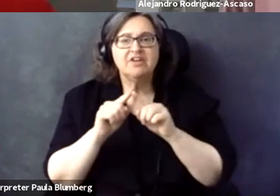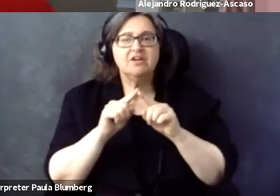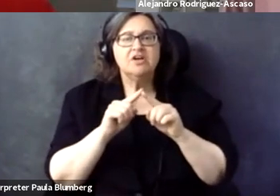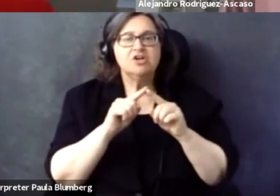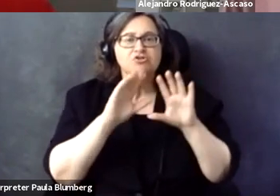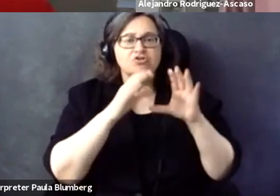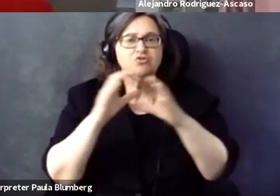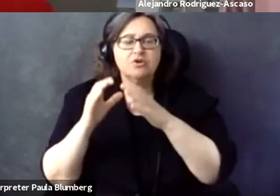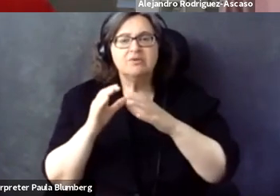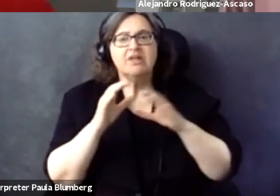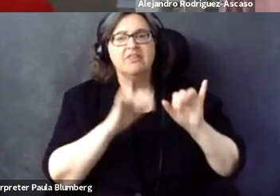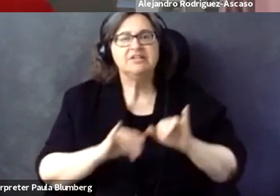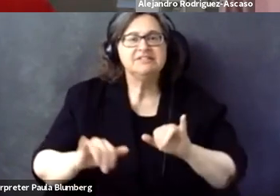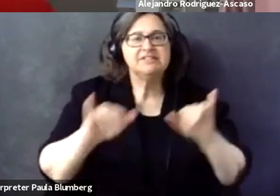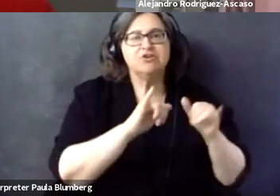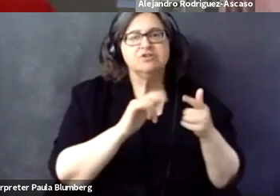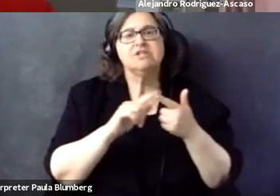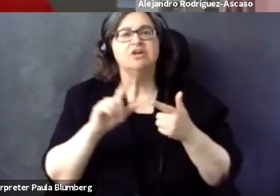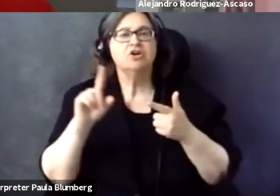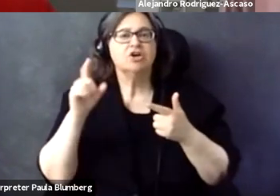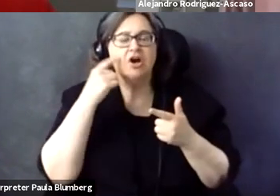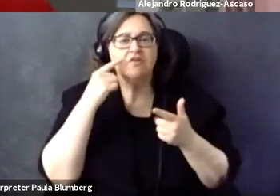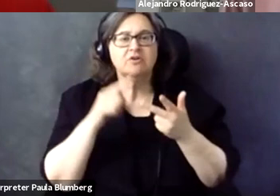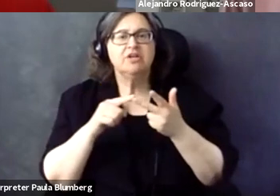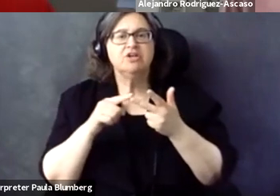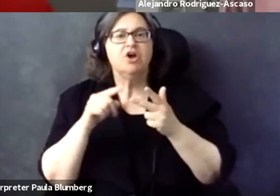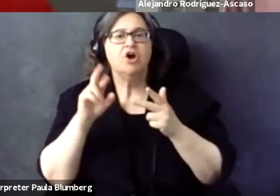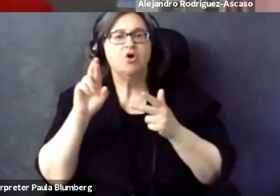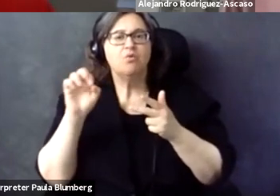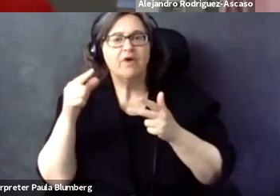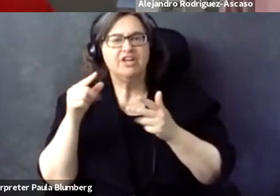we need to connect people together with different networks